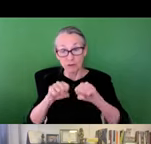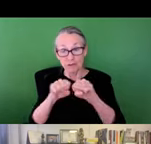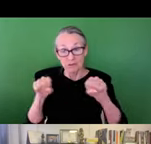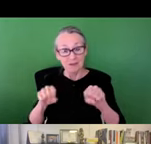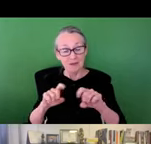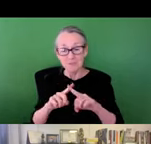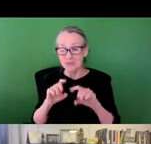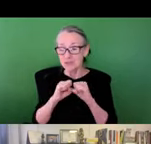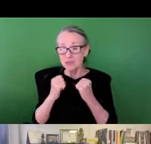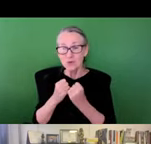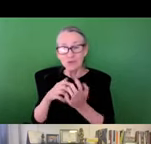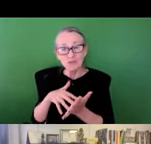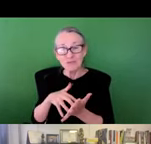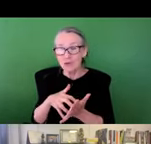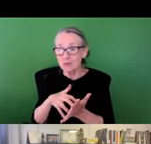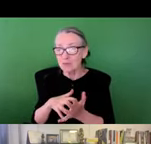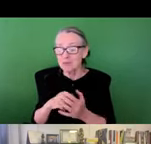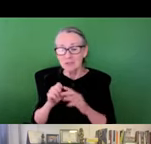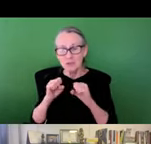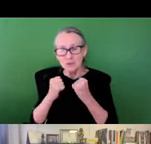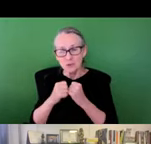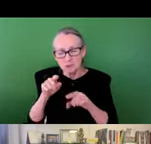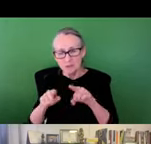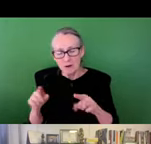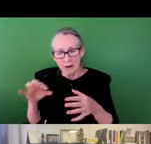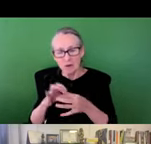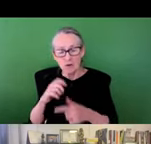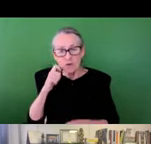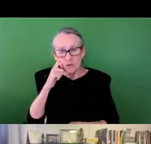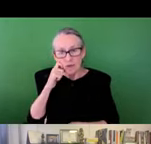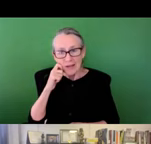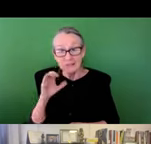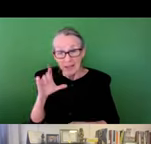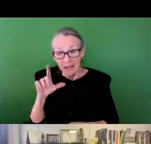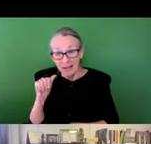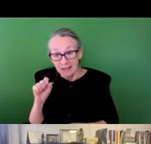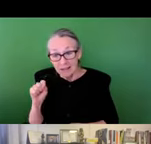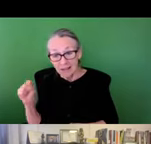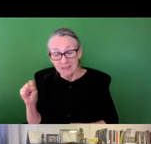distribution of infrastructure systems. However, what we found is that social vulnerabilities in the